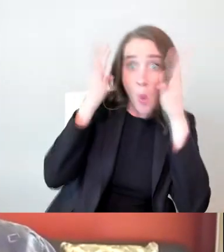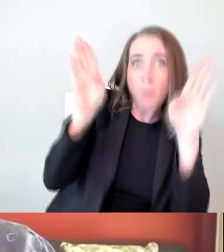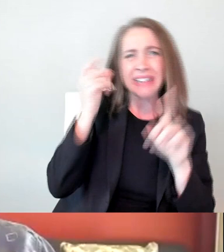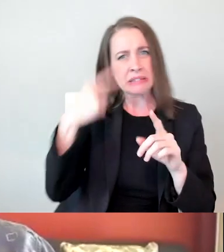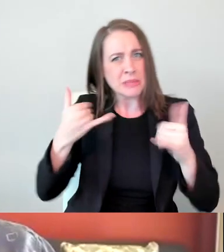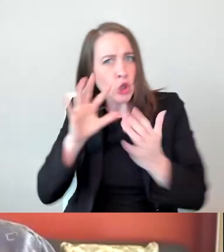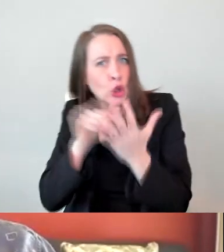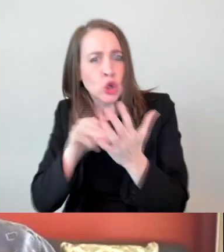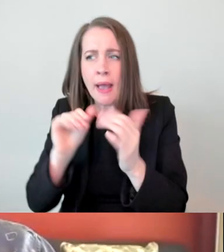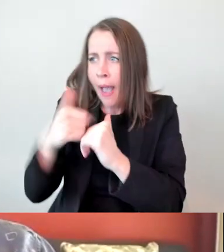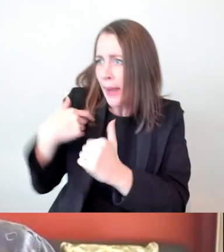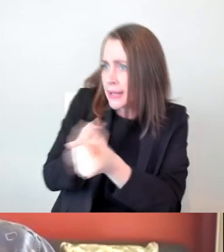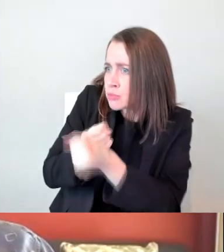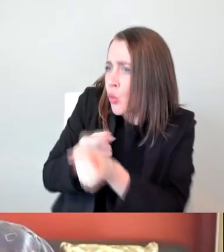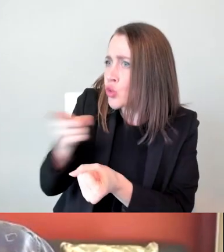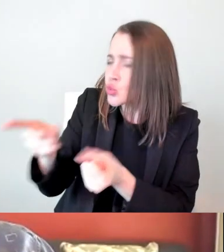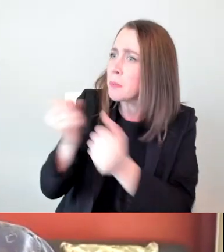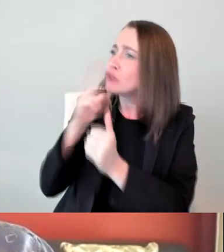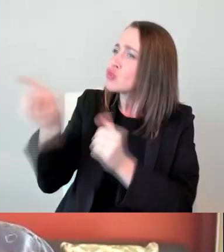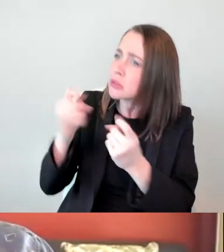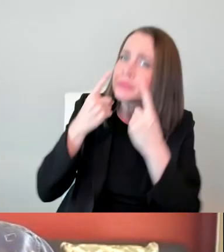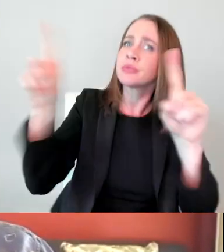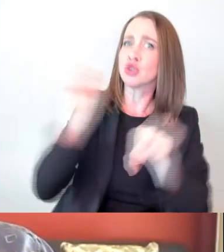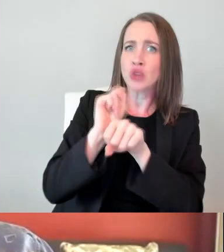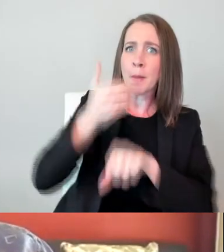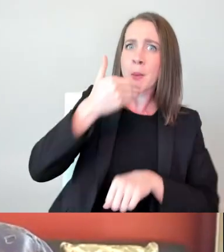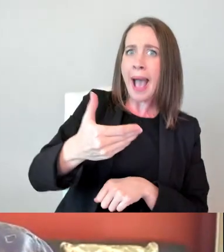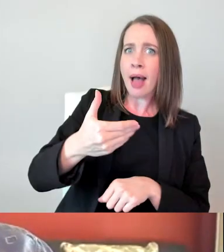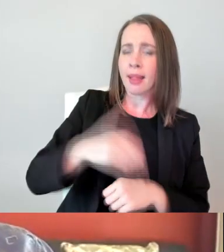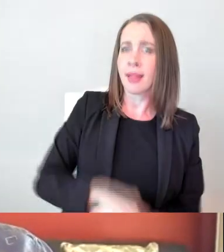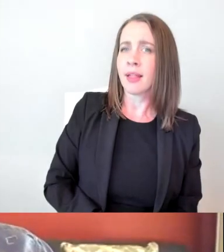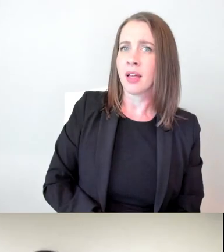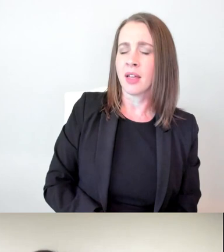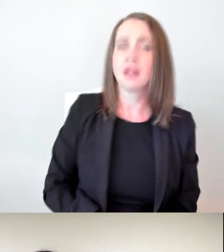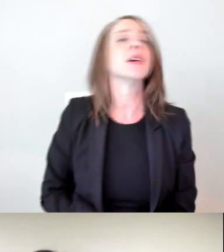Instead of, like, being on the negative, like, well, just tell me what you won't be able to do.